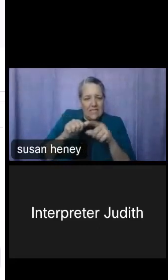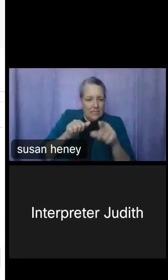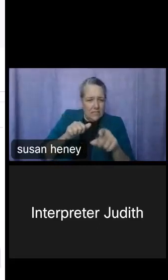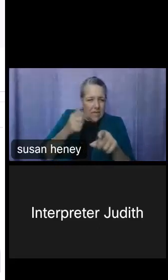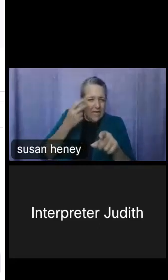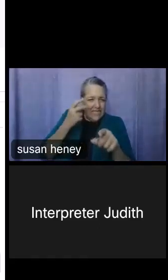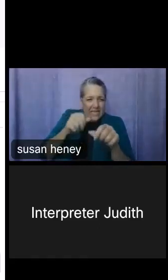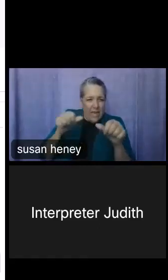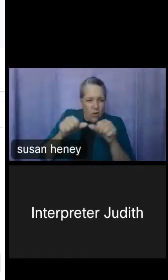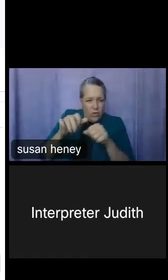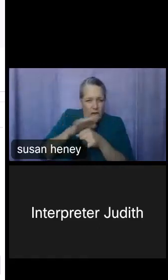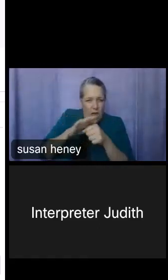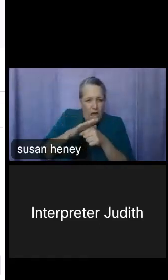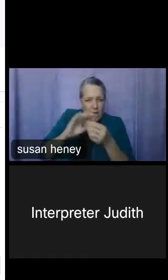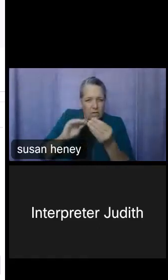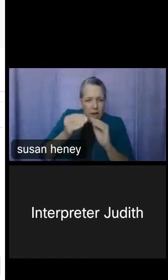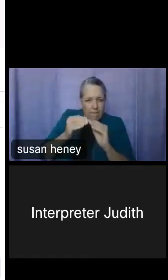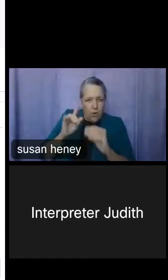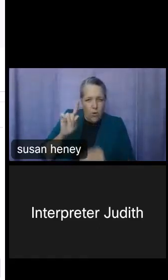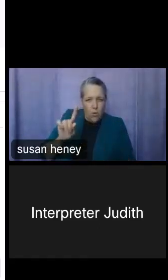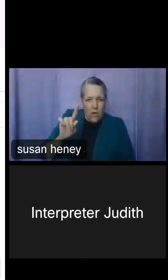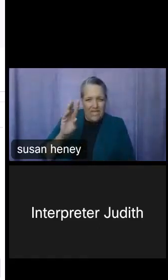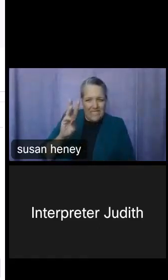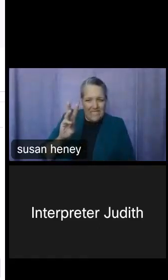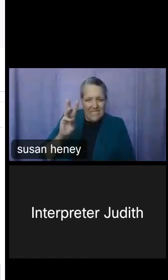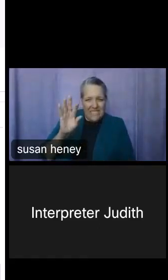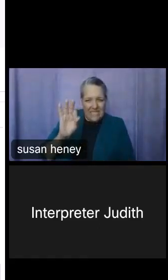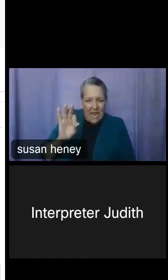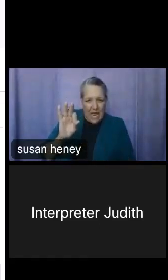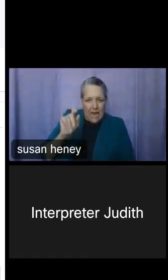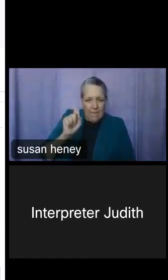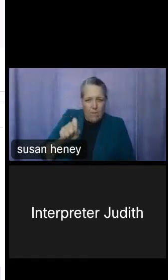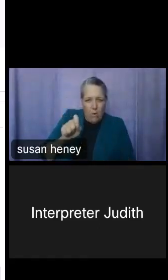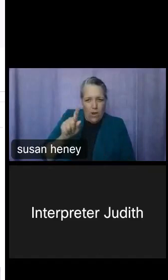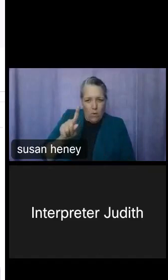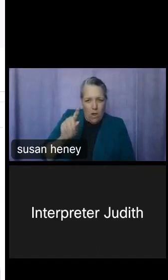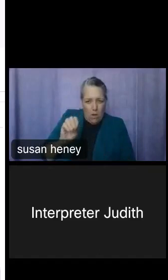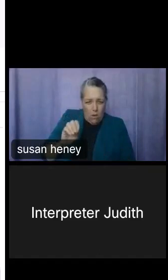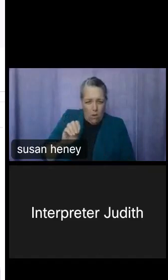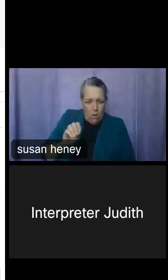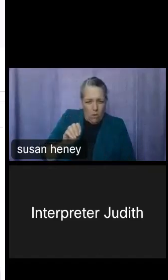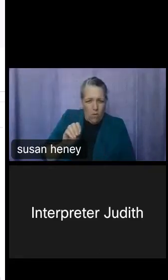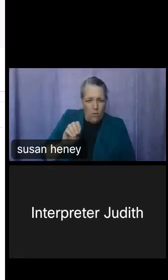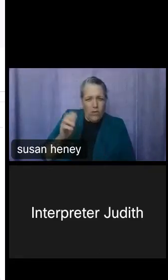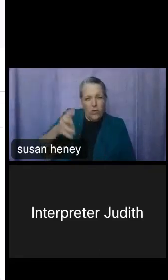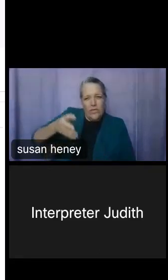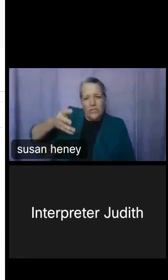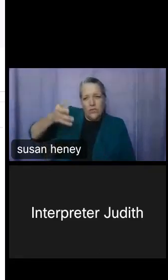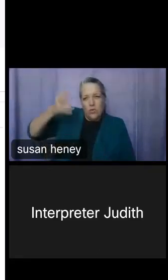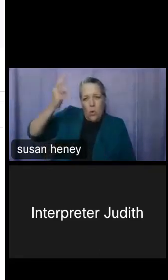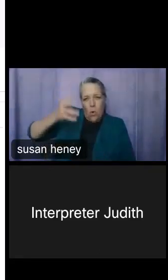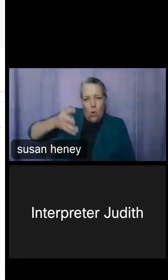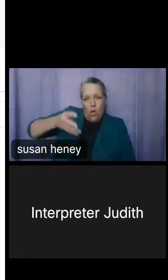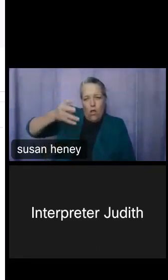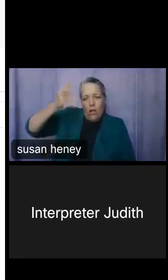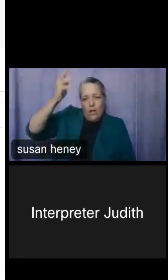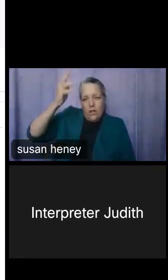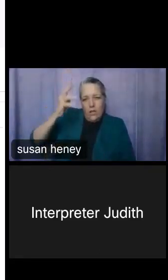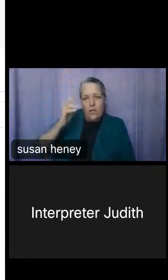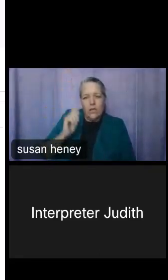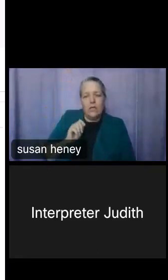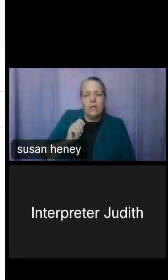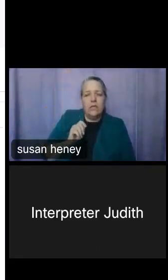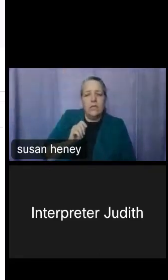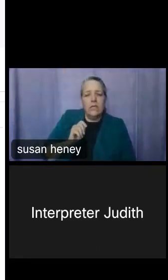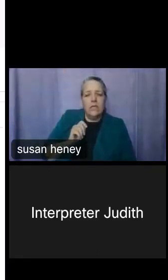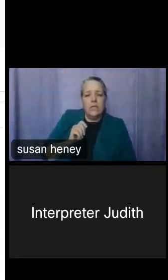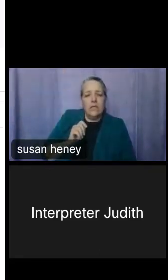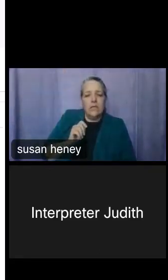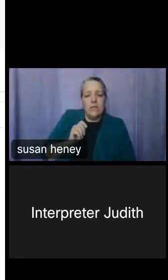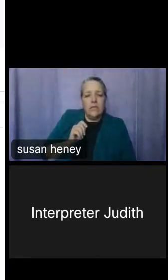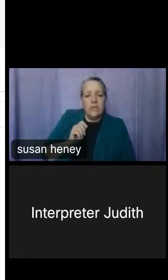from doing this exercise, I know it's 169.10, so you can either keep scrolling. 169, so